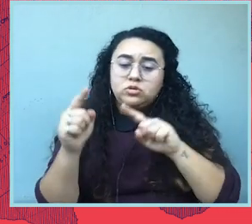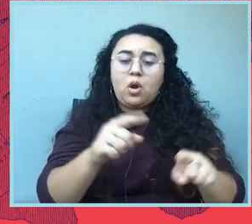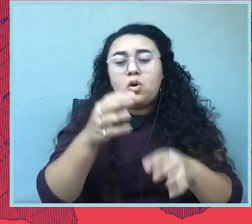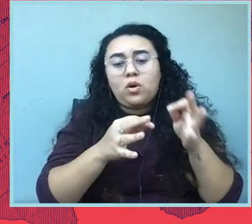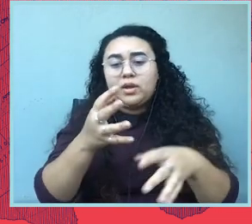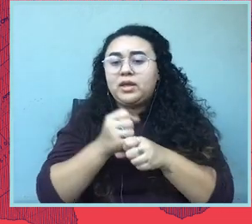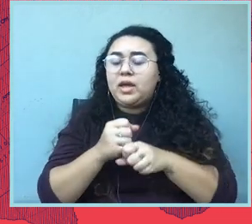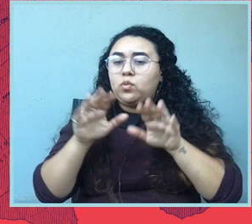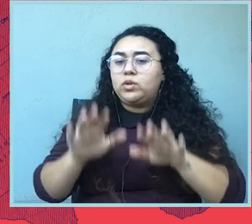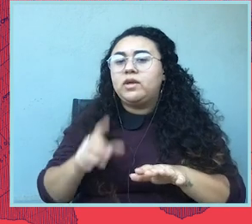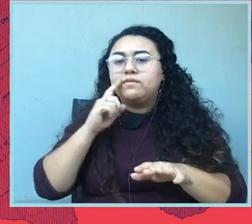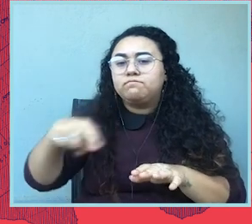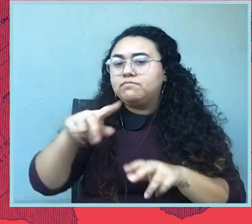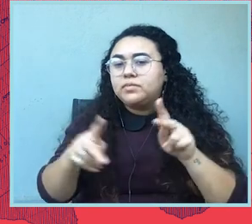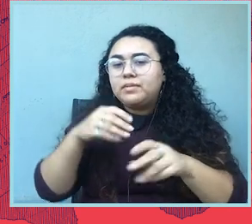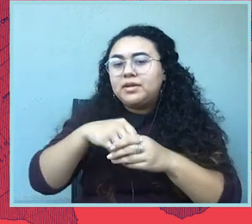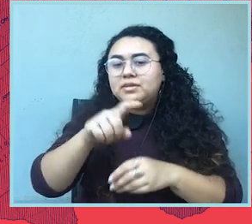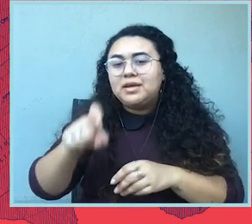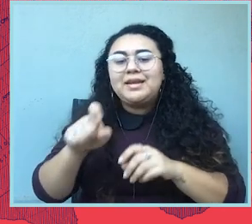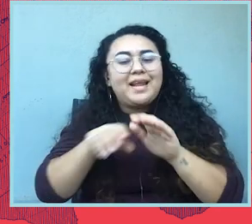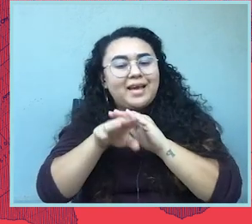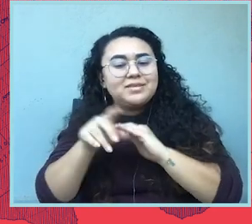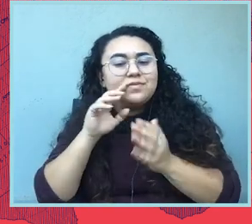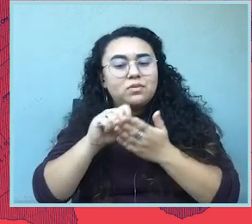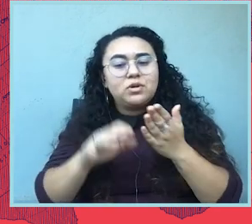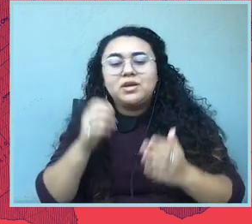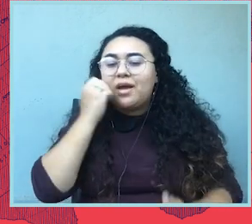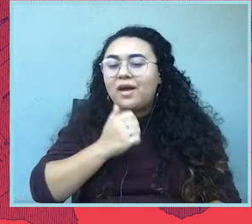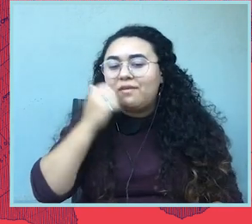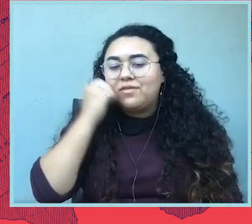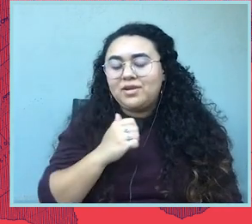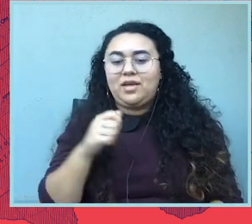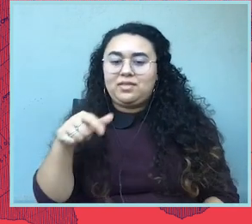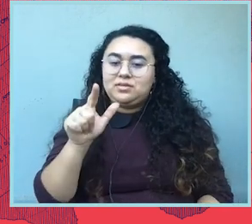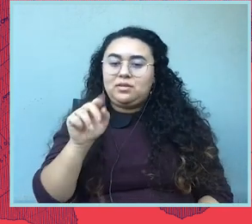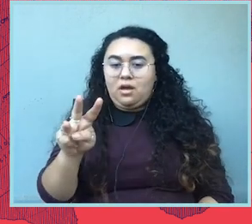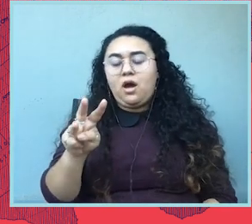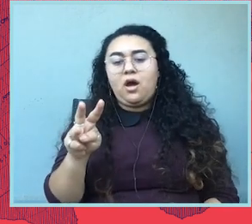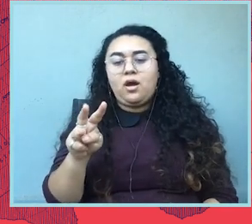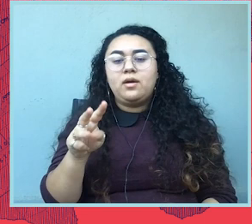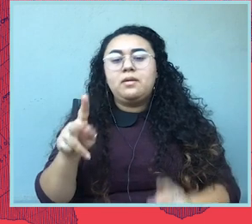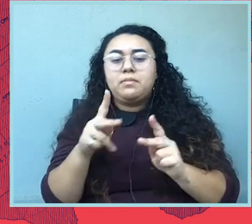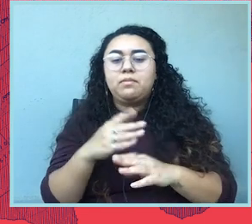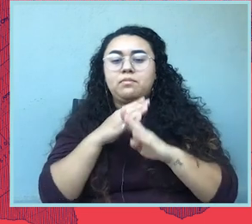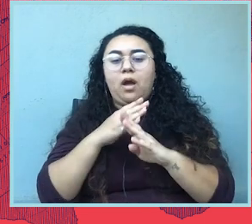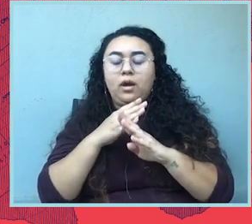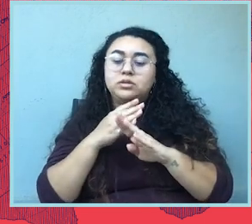in Texas because they need access to abortion. Every day this law is in effect, people are prohibited from accessing abortion.